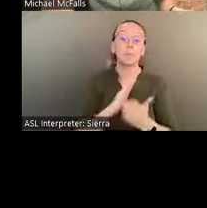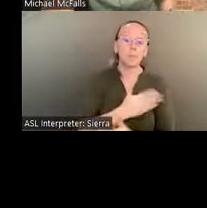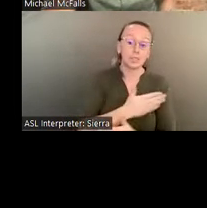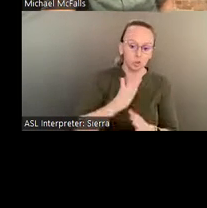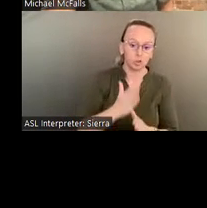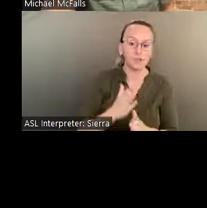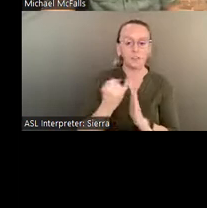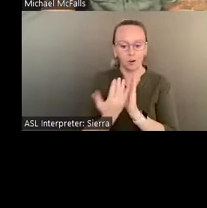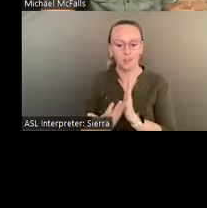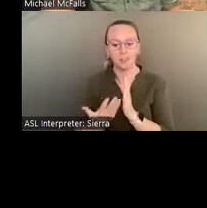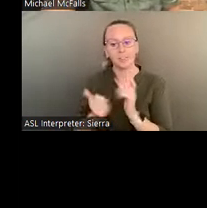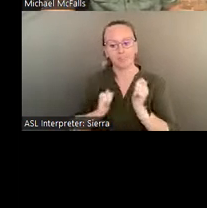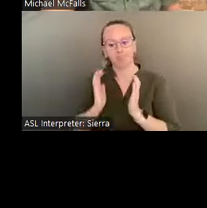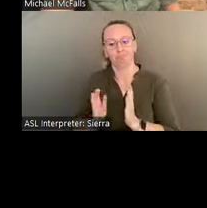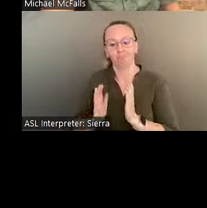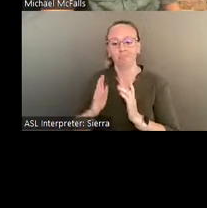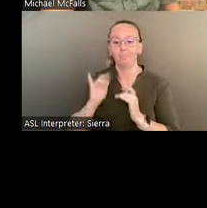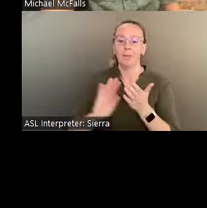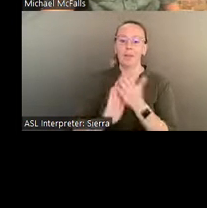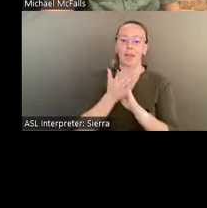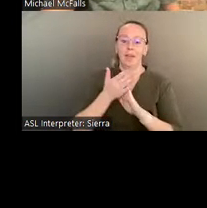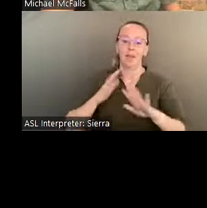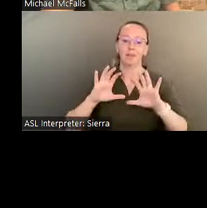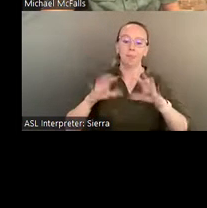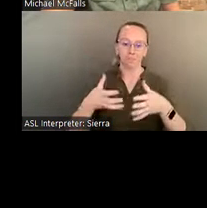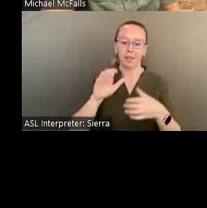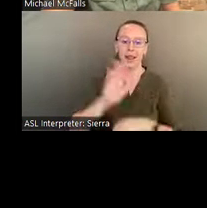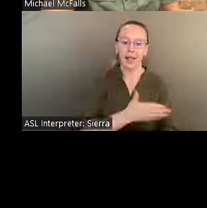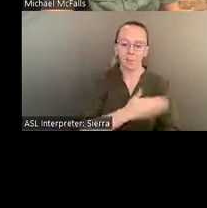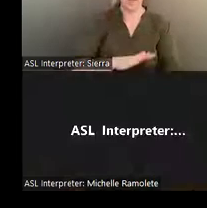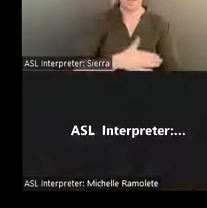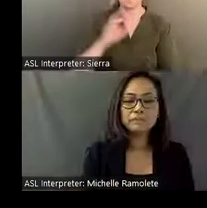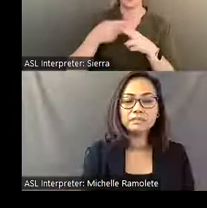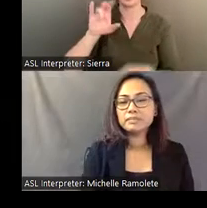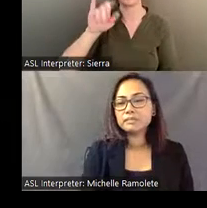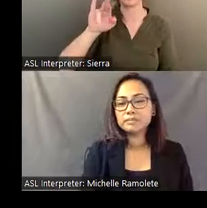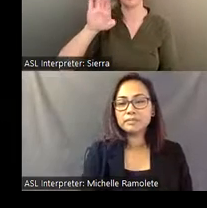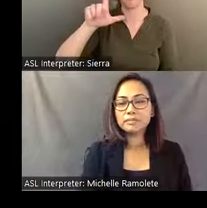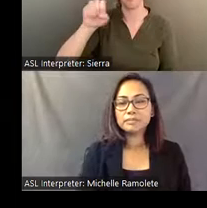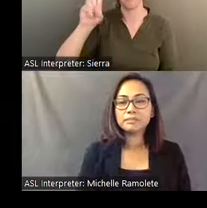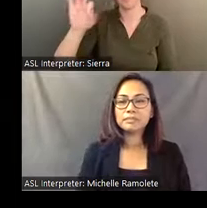Circle of Atoms that we created with Institute 193, and I will show you a little bit of that.